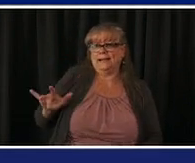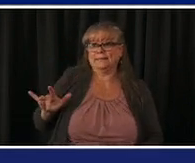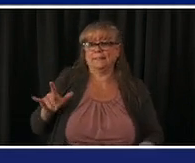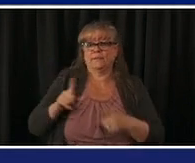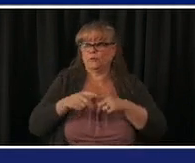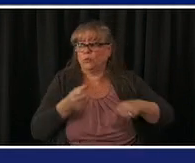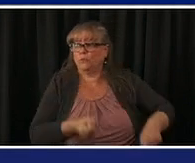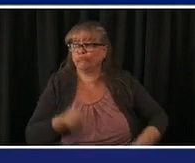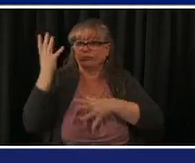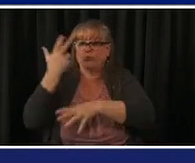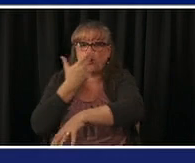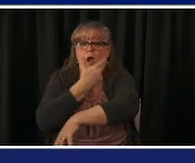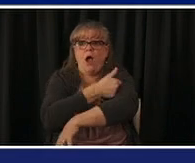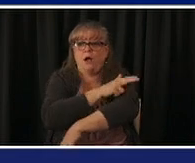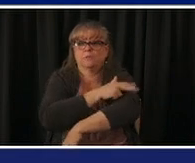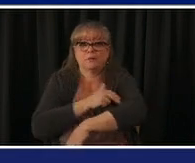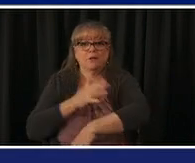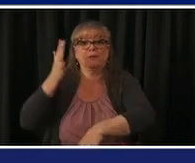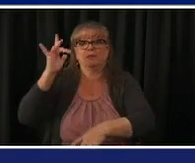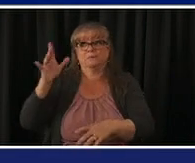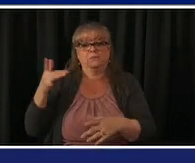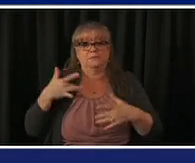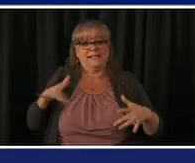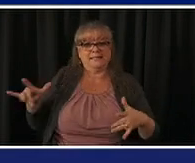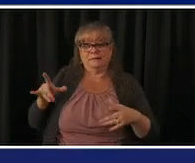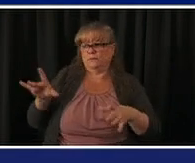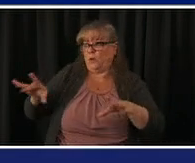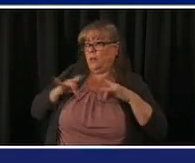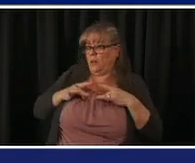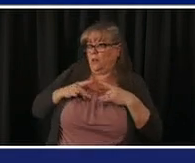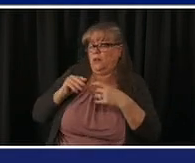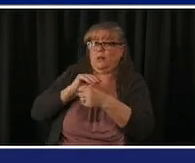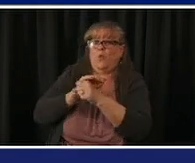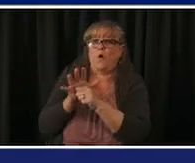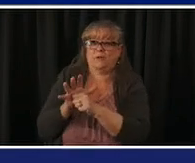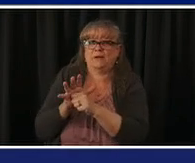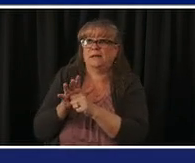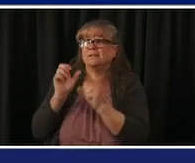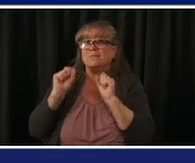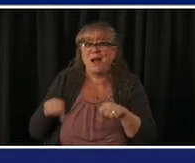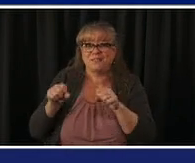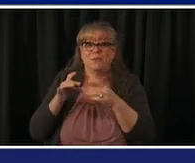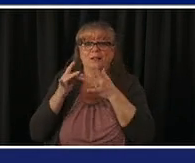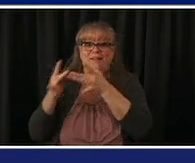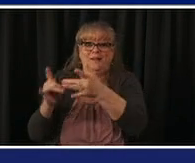reaction including potential death from covid uh so please um it's great that we're we're um close